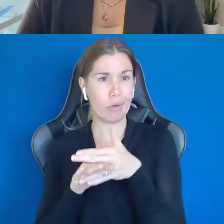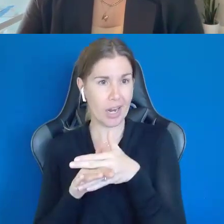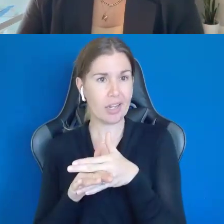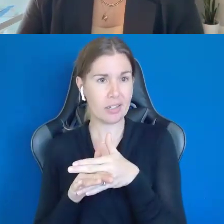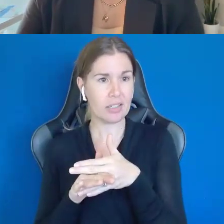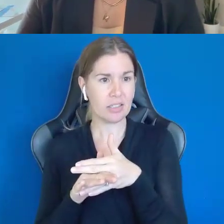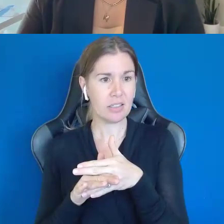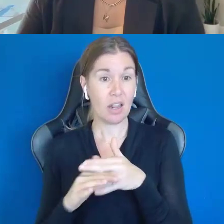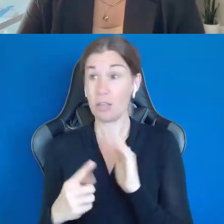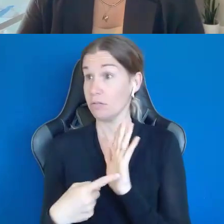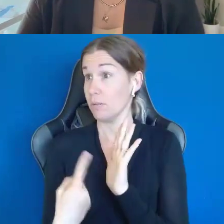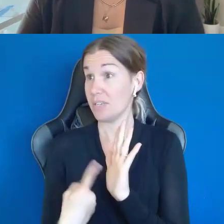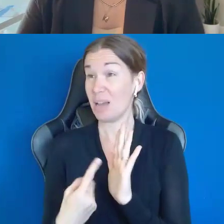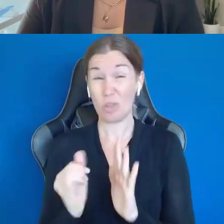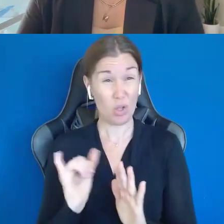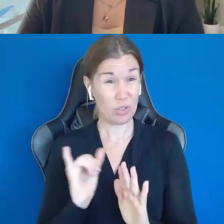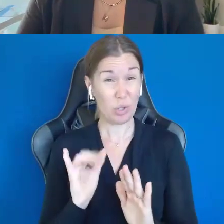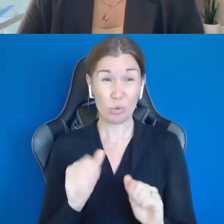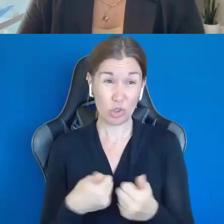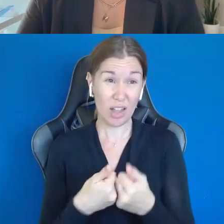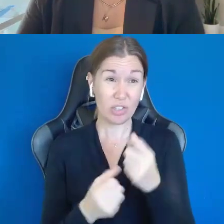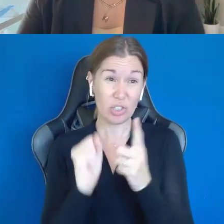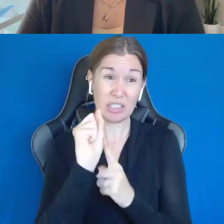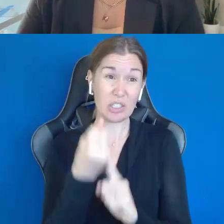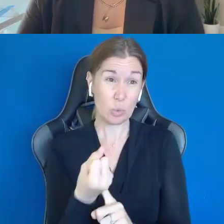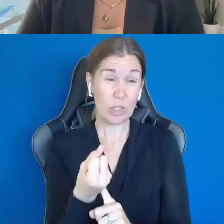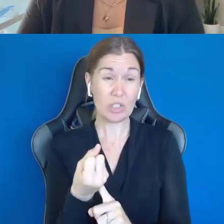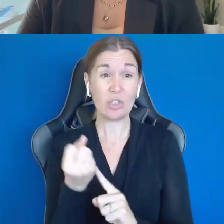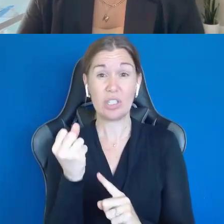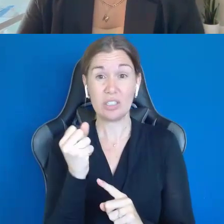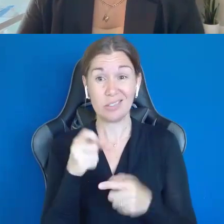There's been a couple of times people were rude about his disability or made disparaging